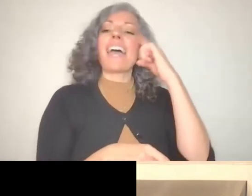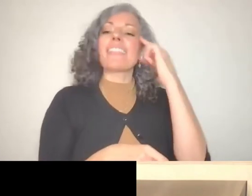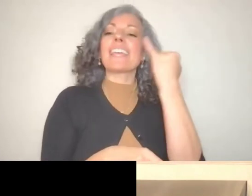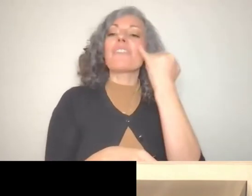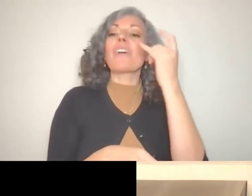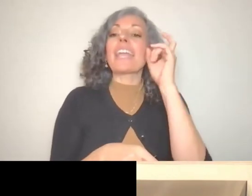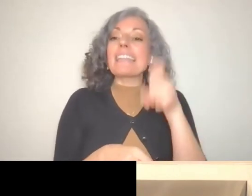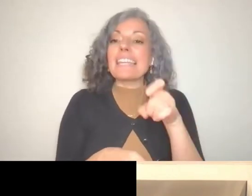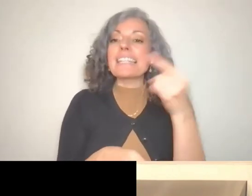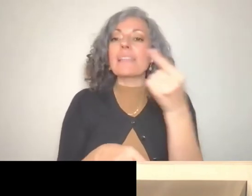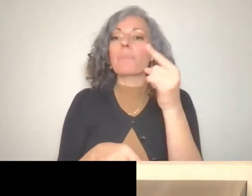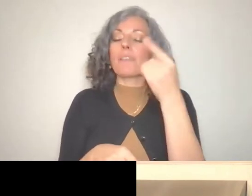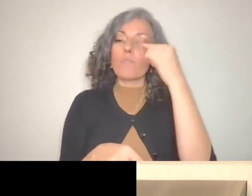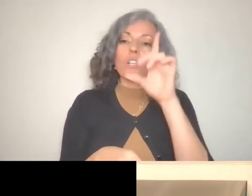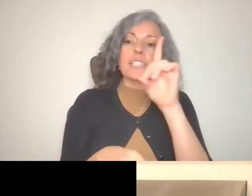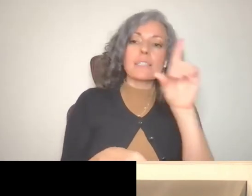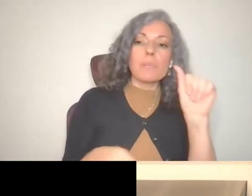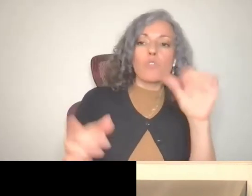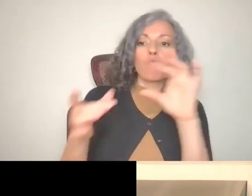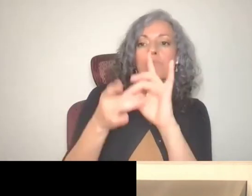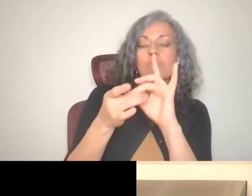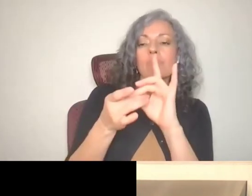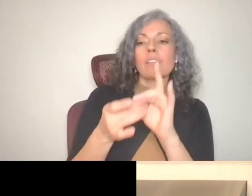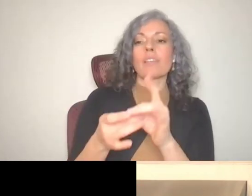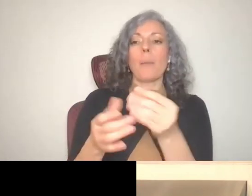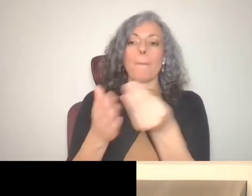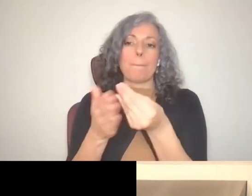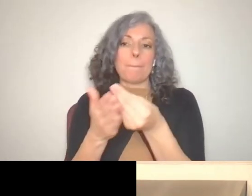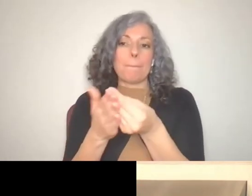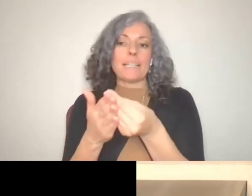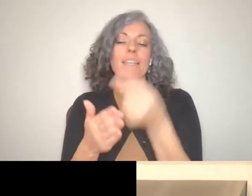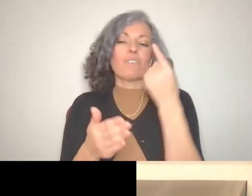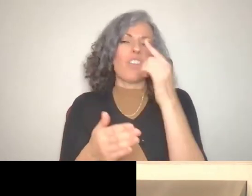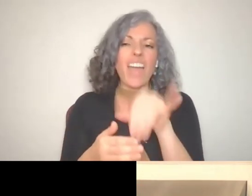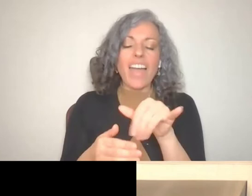disability-related expense and if, if